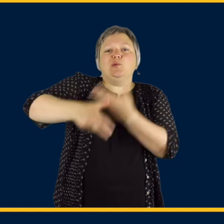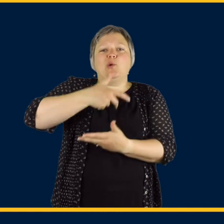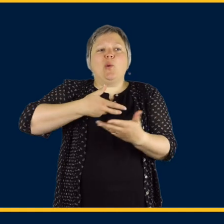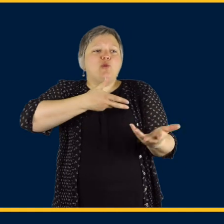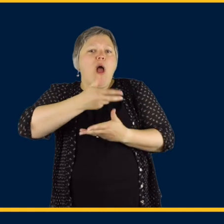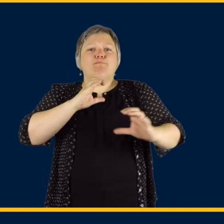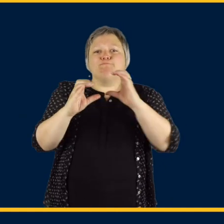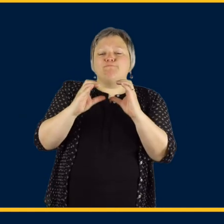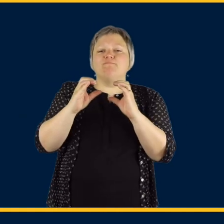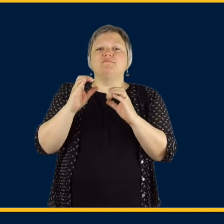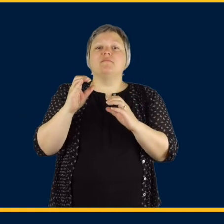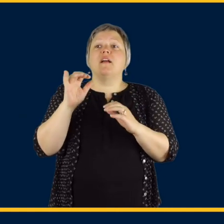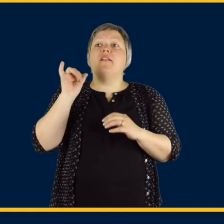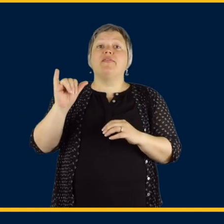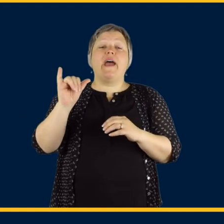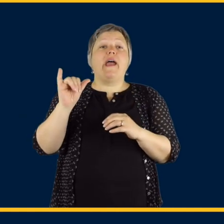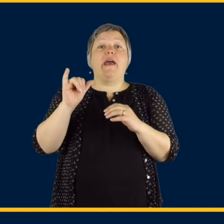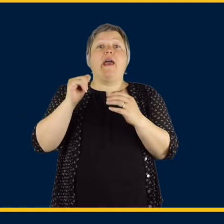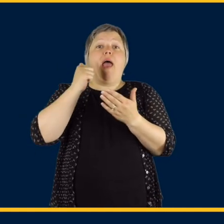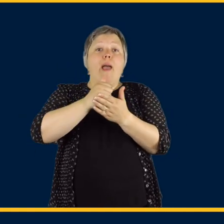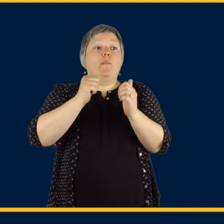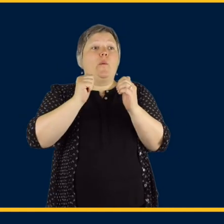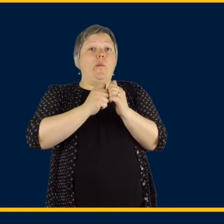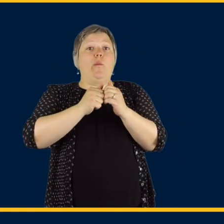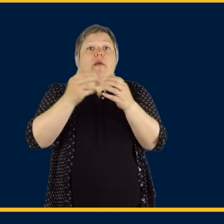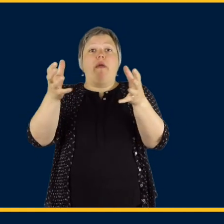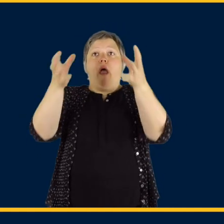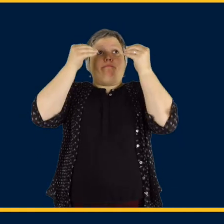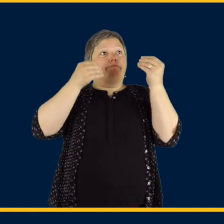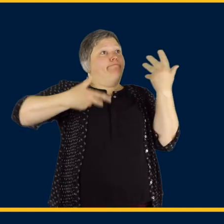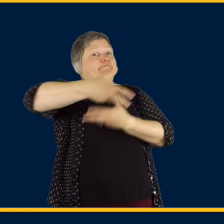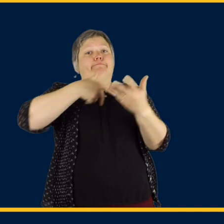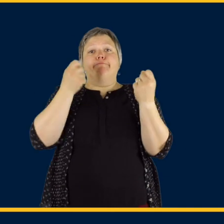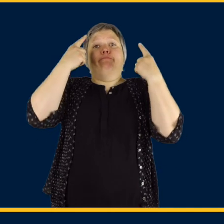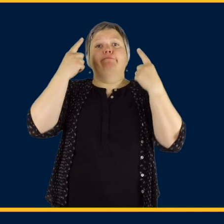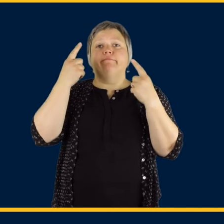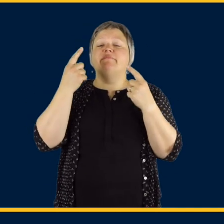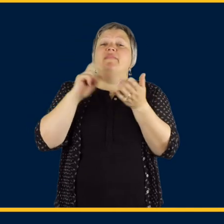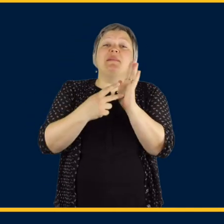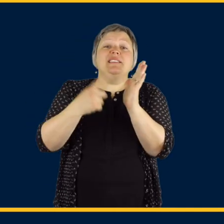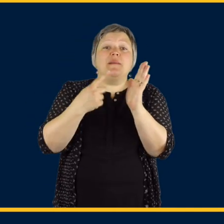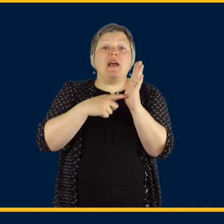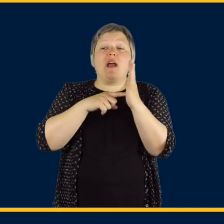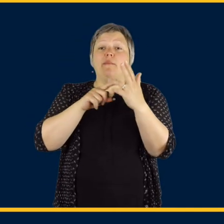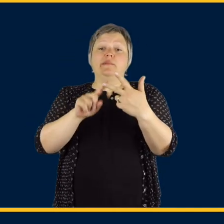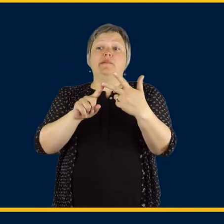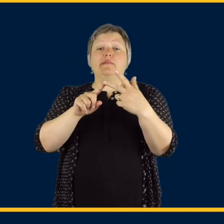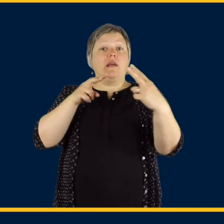that are used in daily interactions with others. This includes ‘when’, ‘how’, and ‘why’ we use language to communicate.